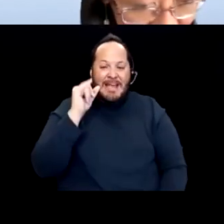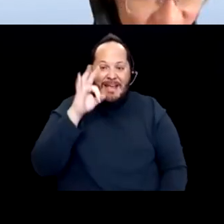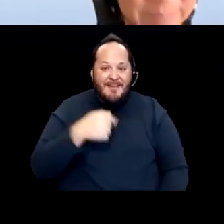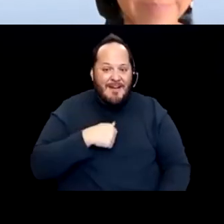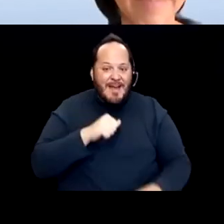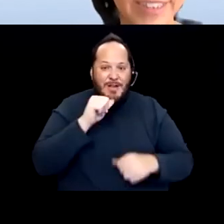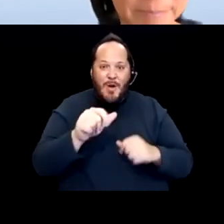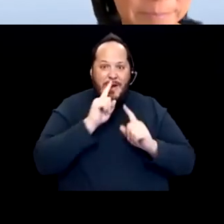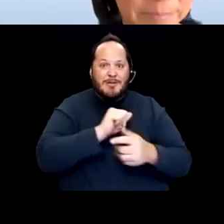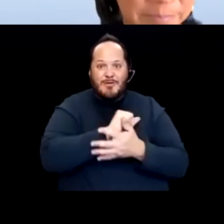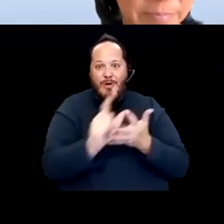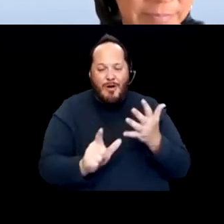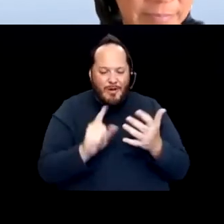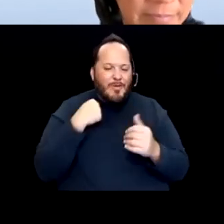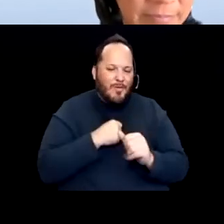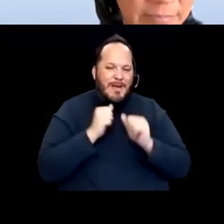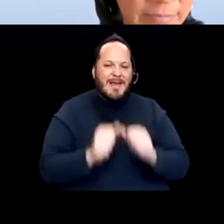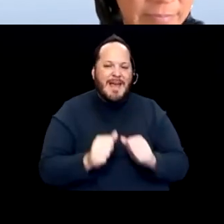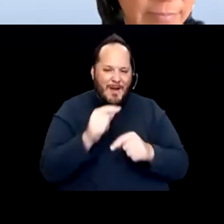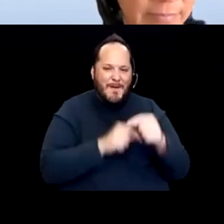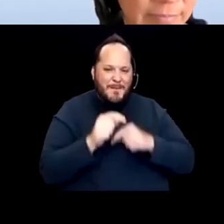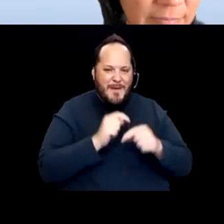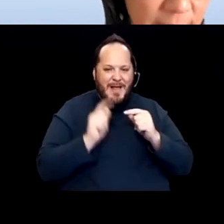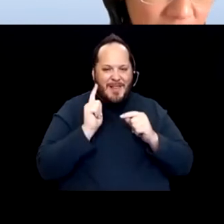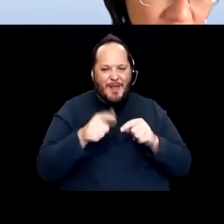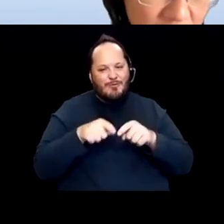But before I talk about the federal questions